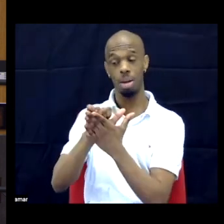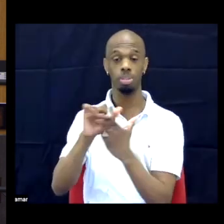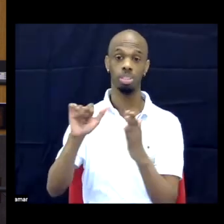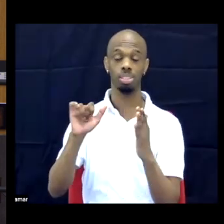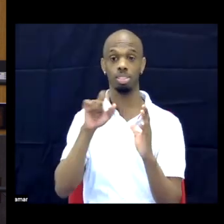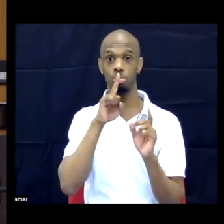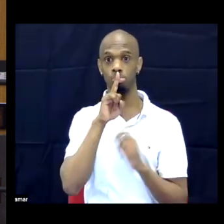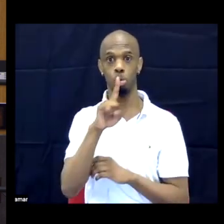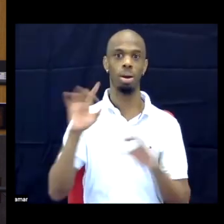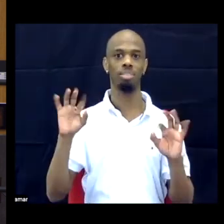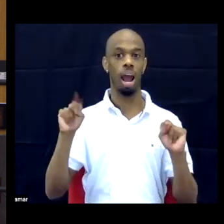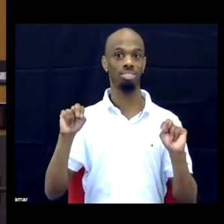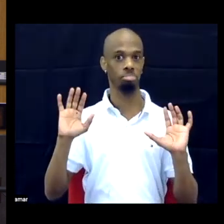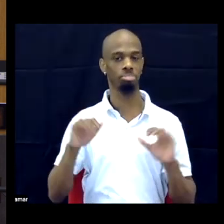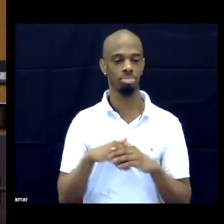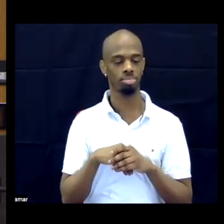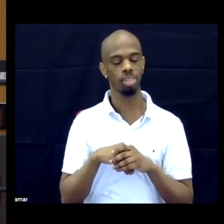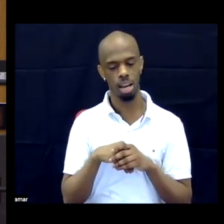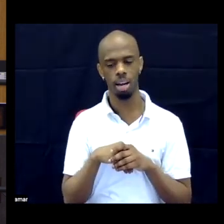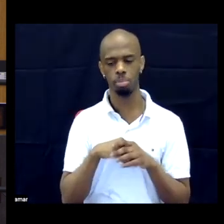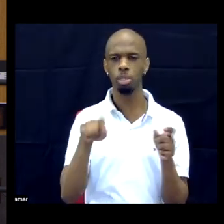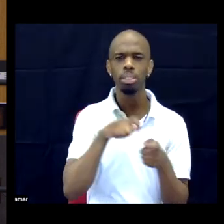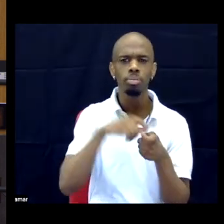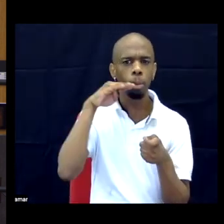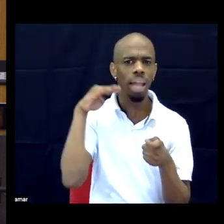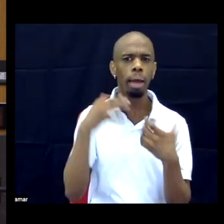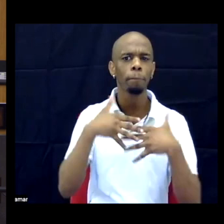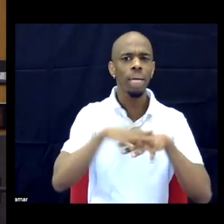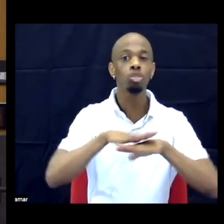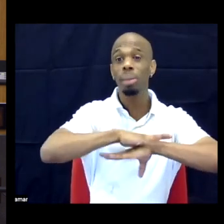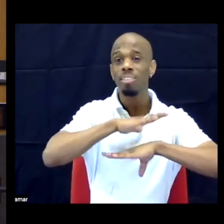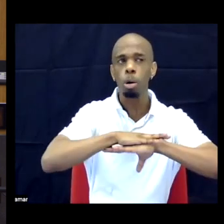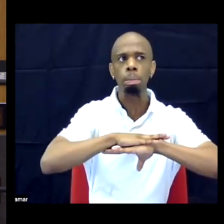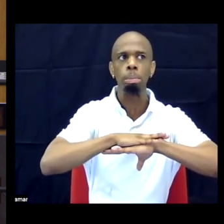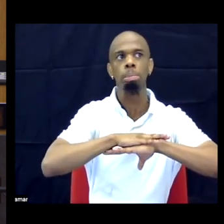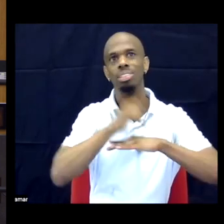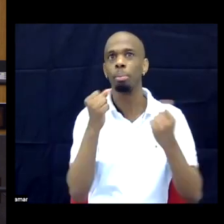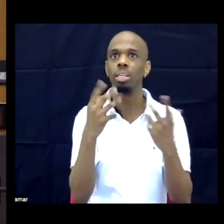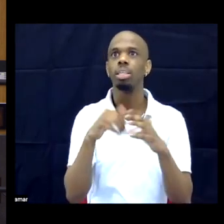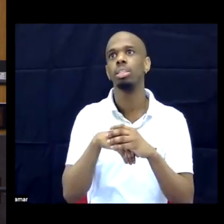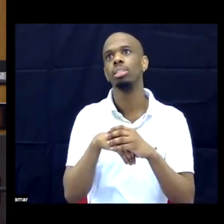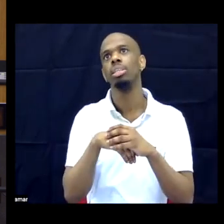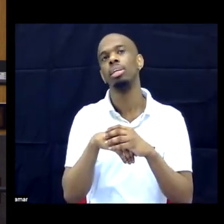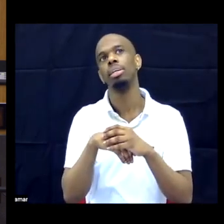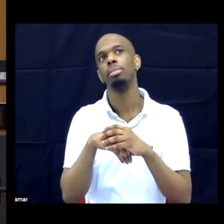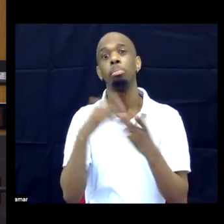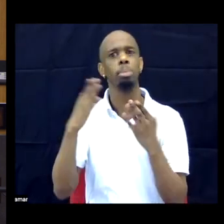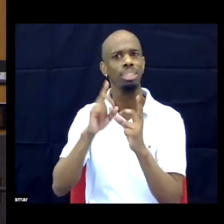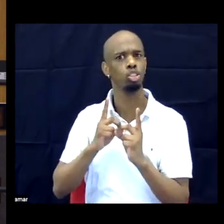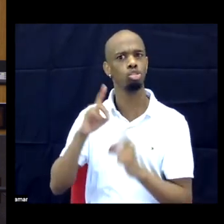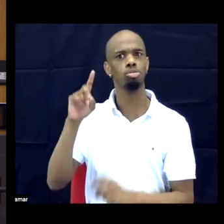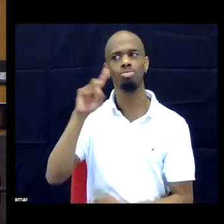I would love more black specific mainstream, whether that's digital like Blavity or something